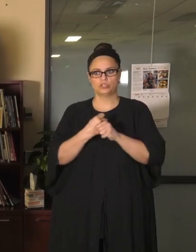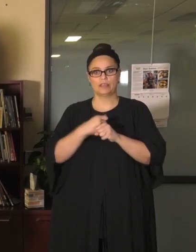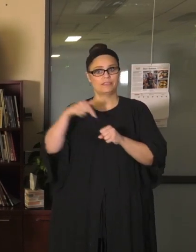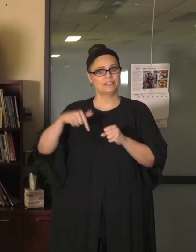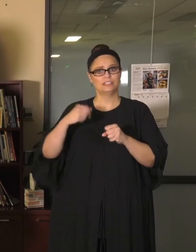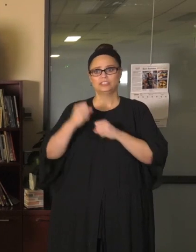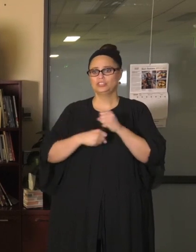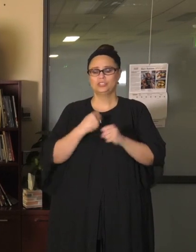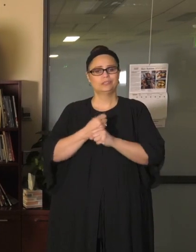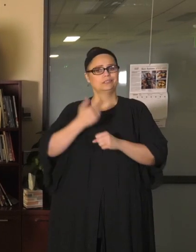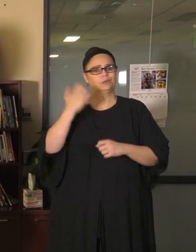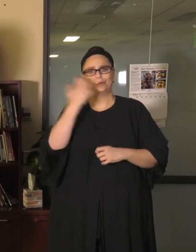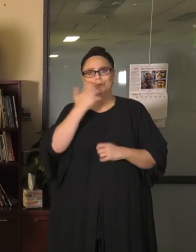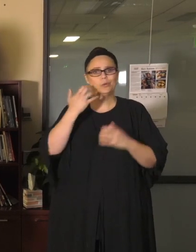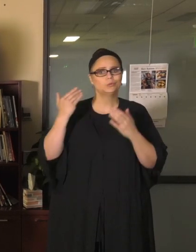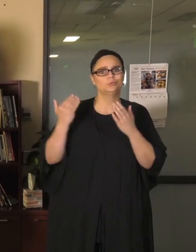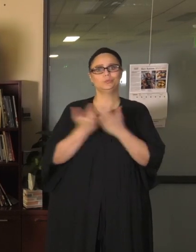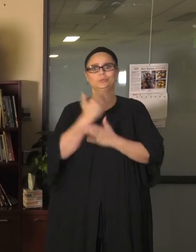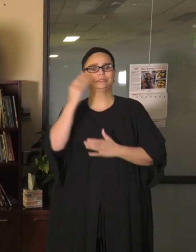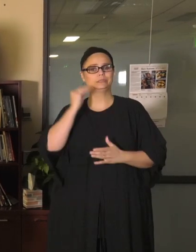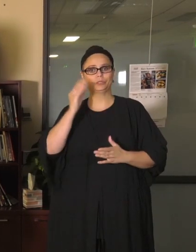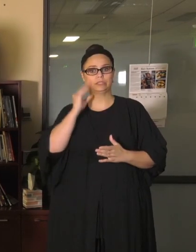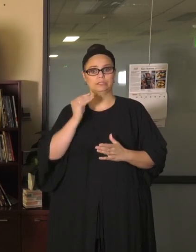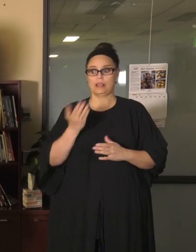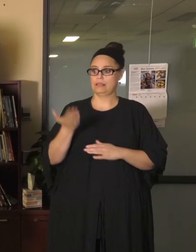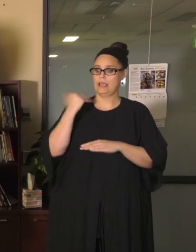So last night our Board of Education approved a resolution